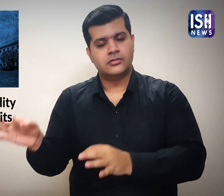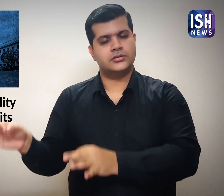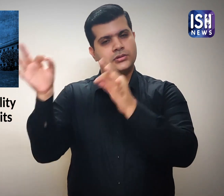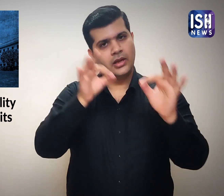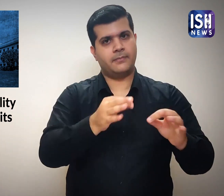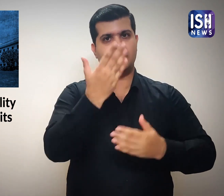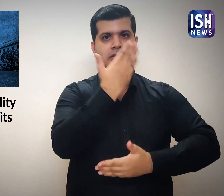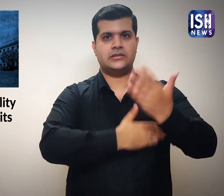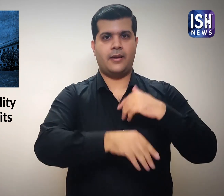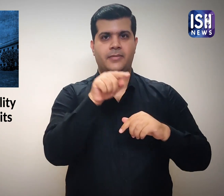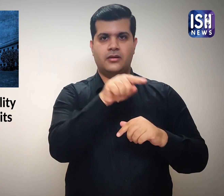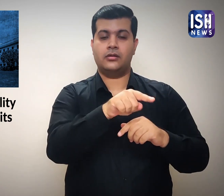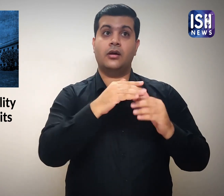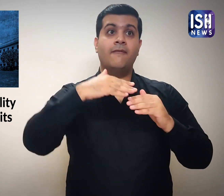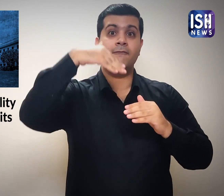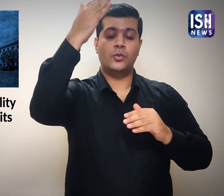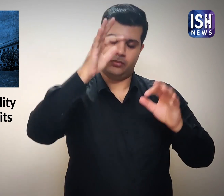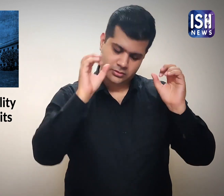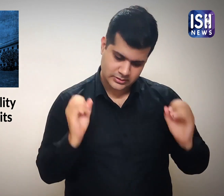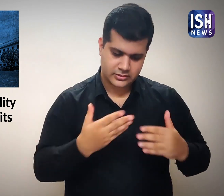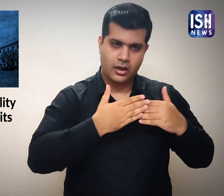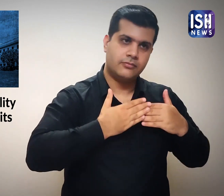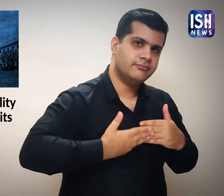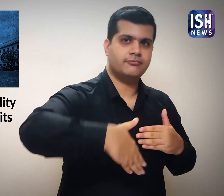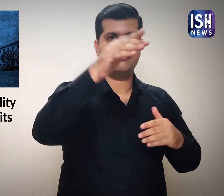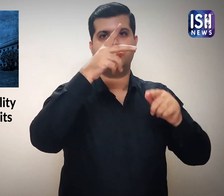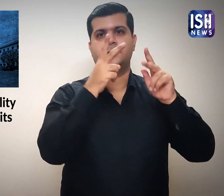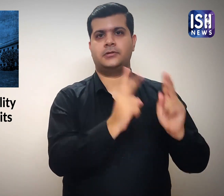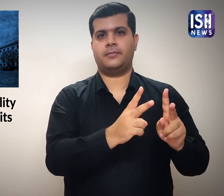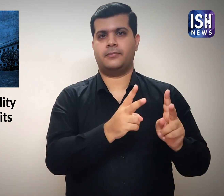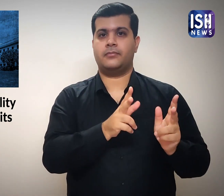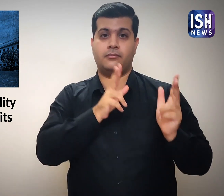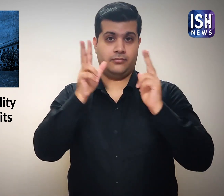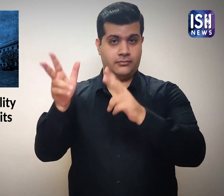then the same shall apply for people with disabilities in future.”